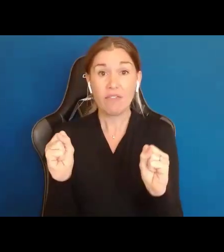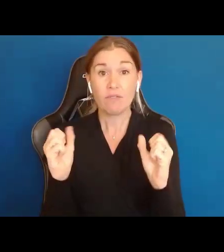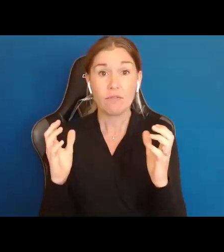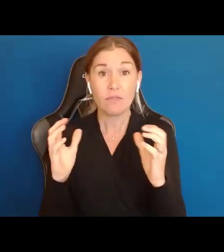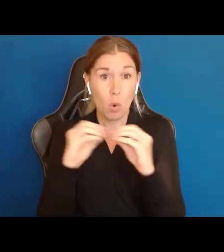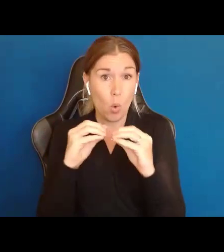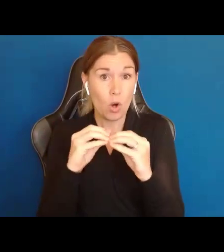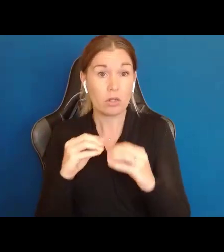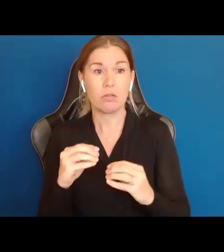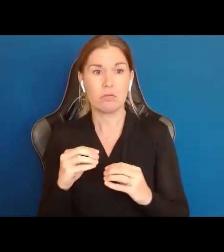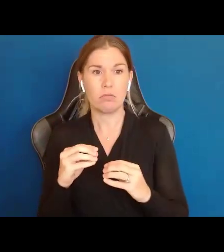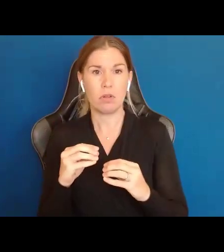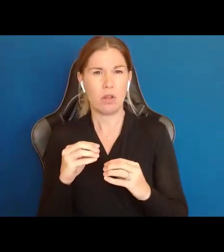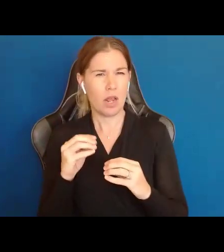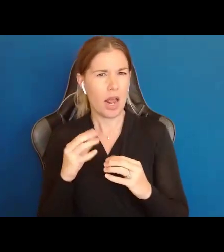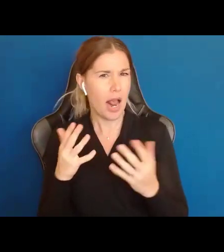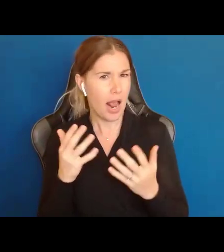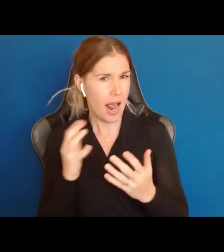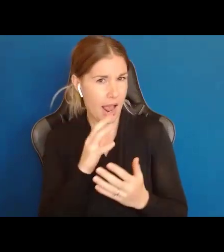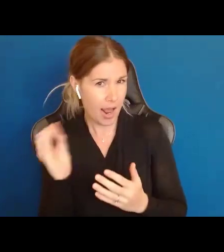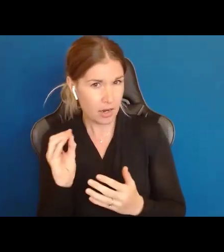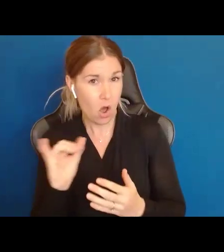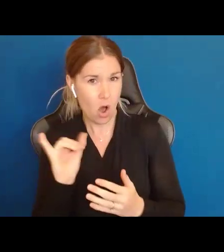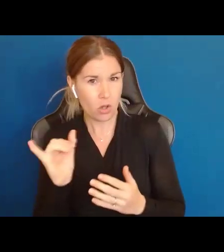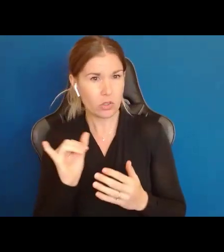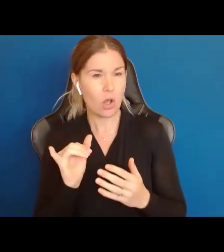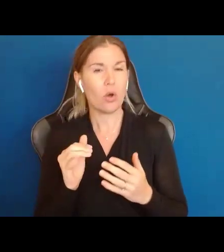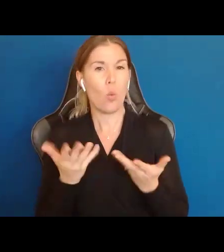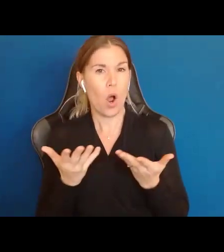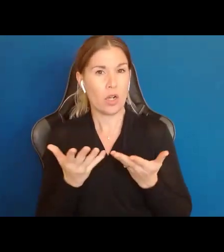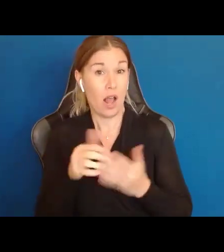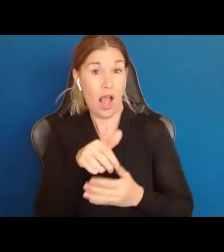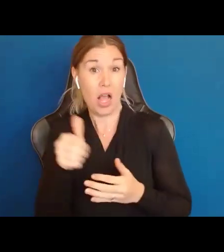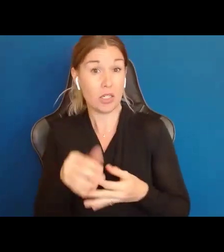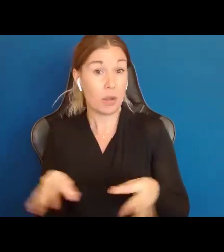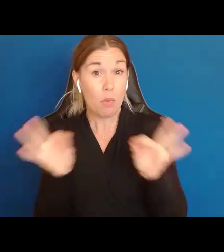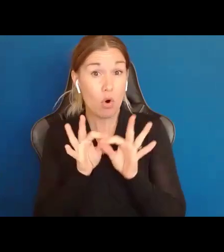important. It gives us the title of this presentation. People with Intellectual